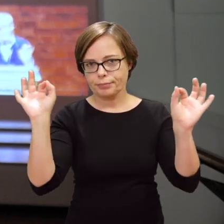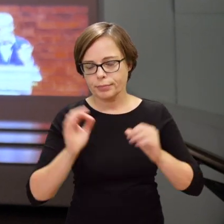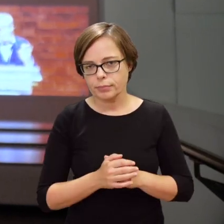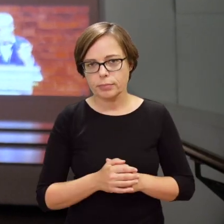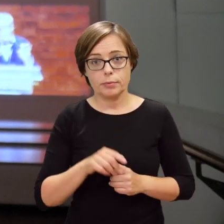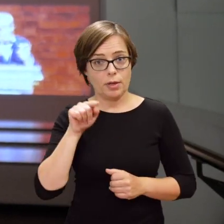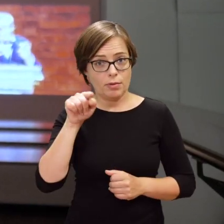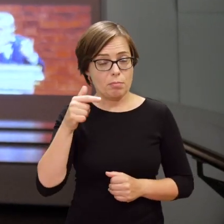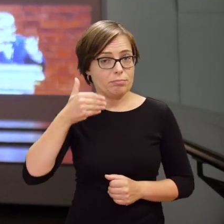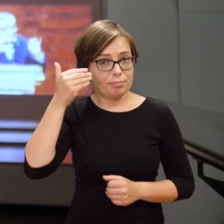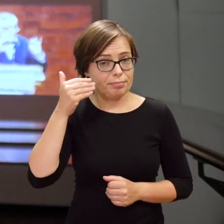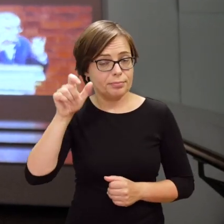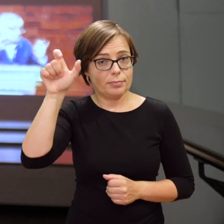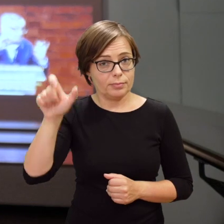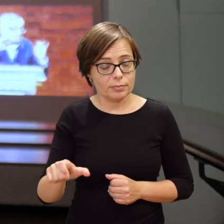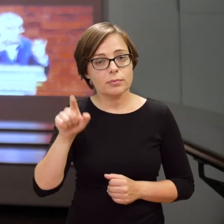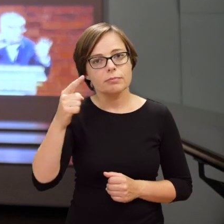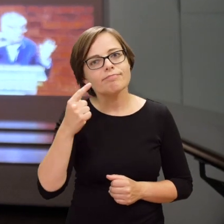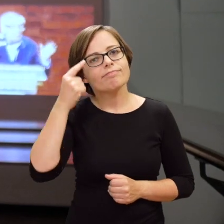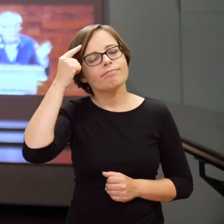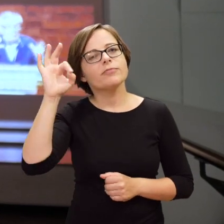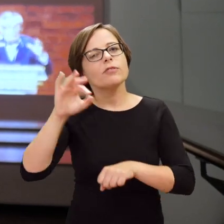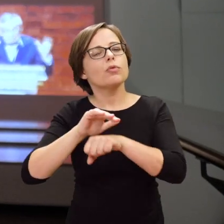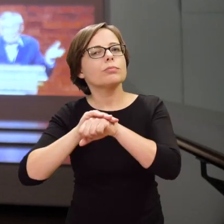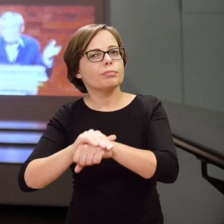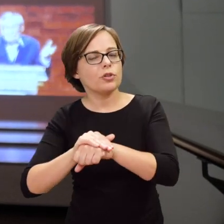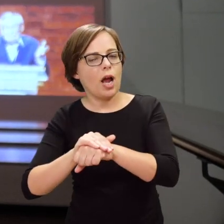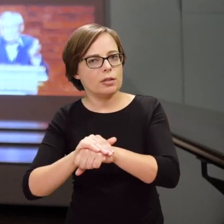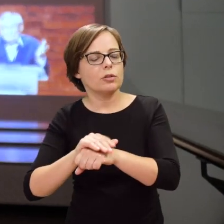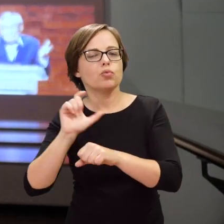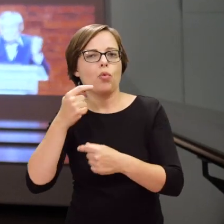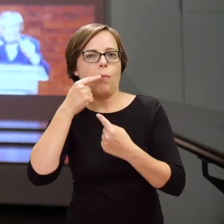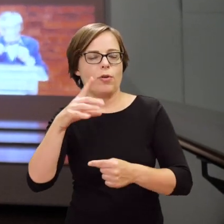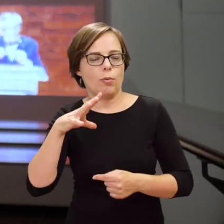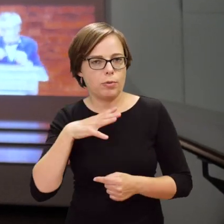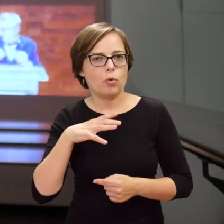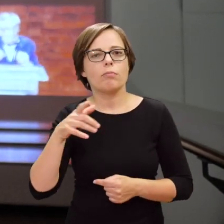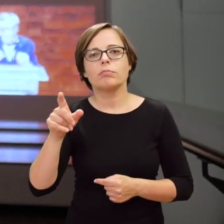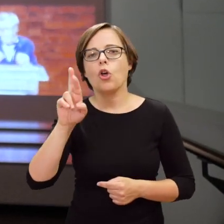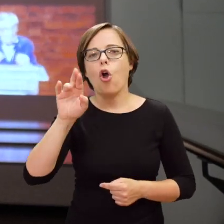In his speech, Marian Turski refers to the words of his friend Roman Kent—